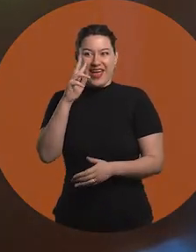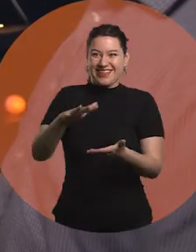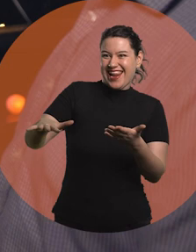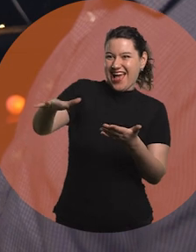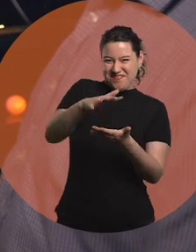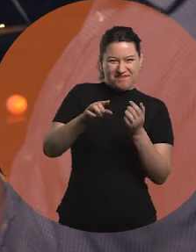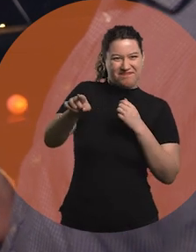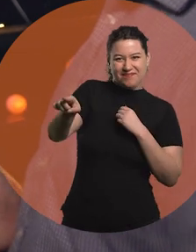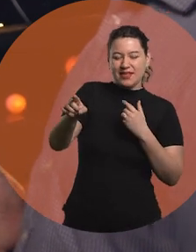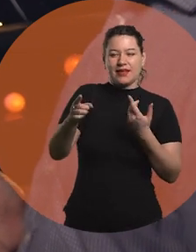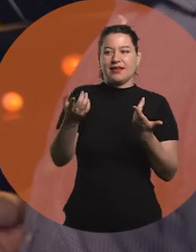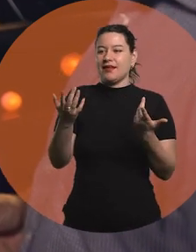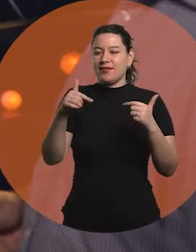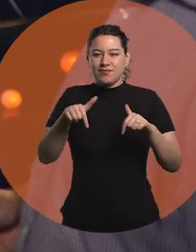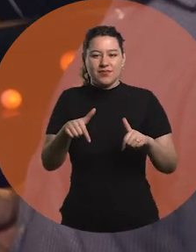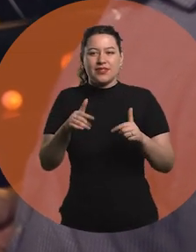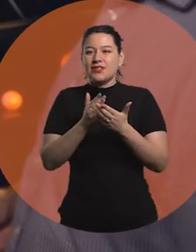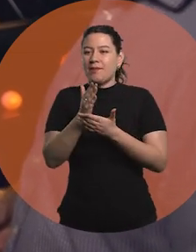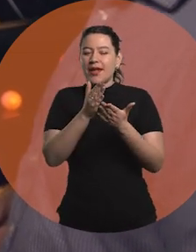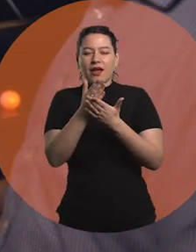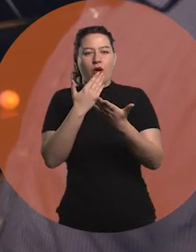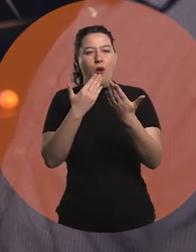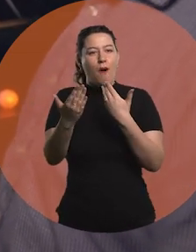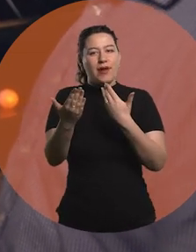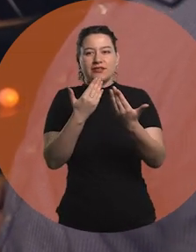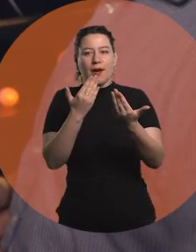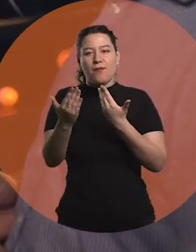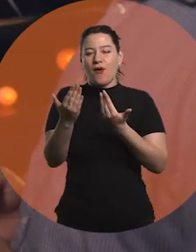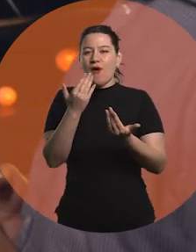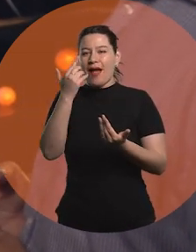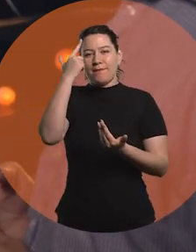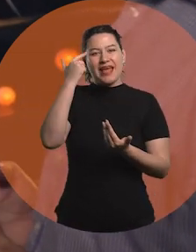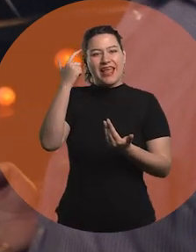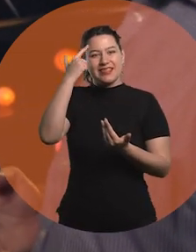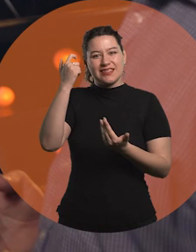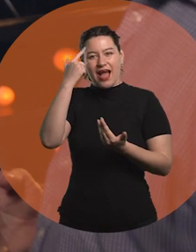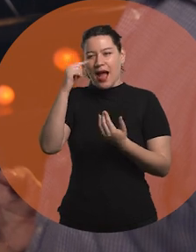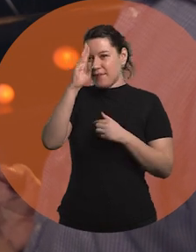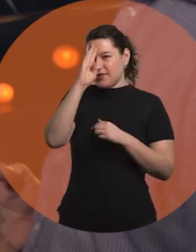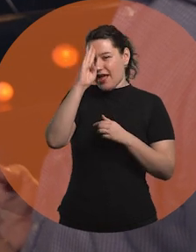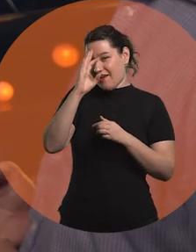And the program deals with the learning experiences that one has had in life,